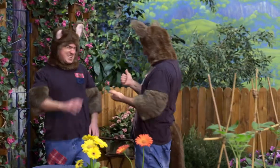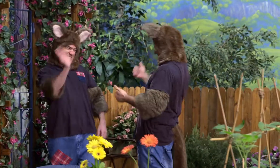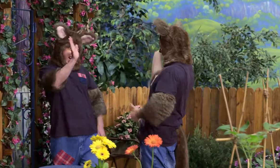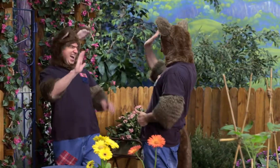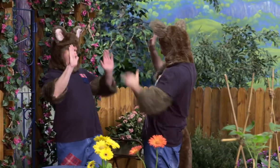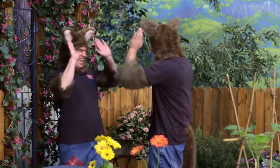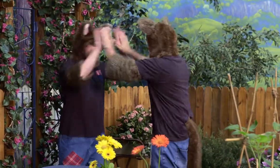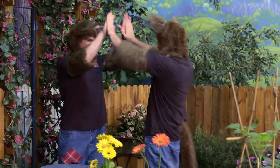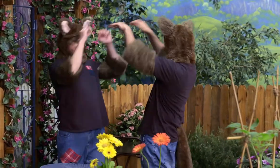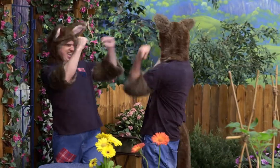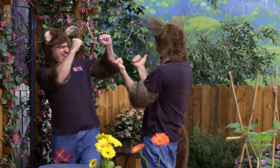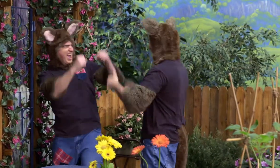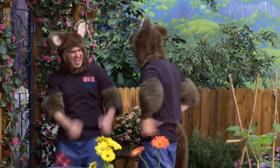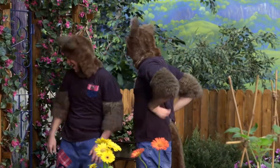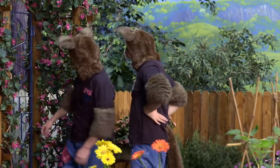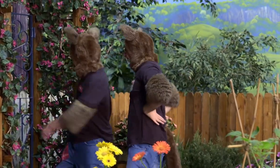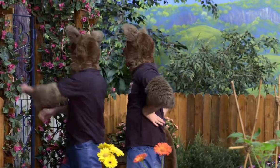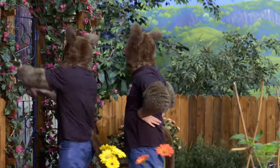Bye. Bye. Yeah!